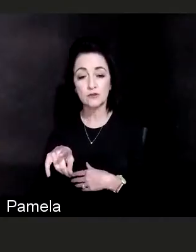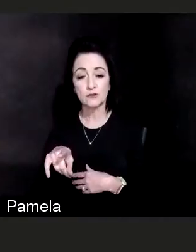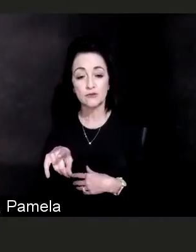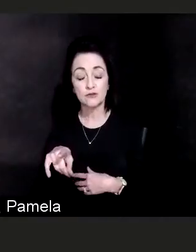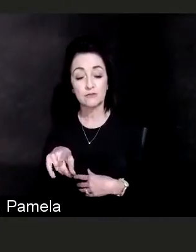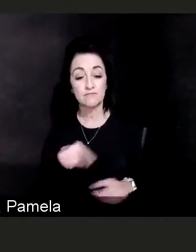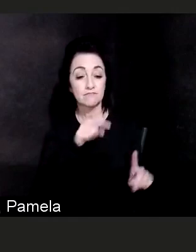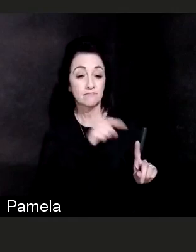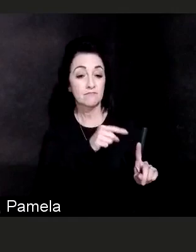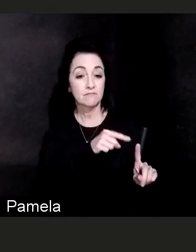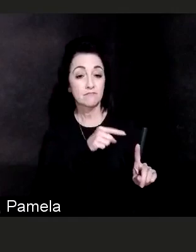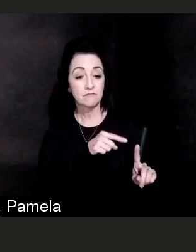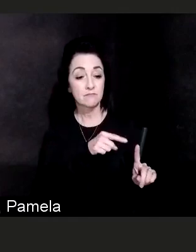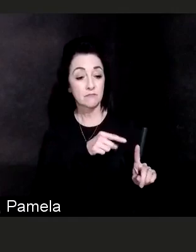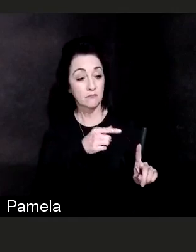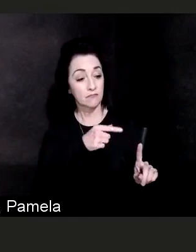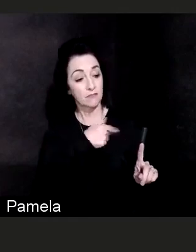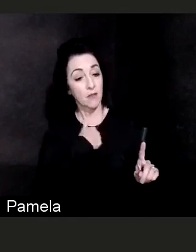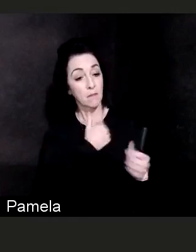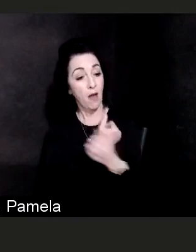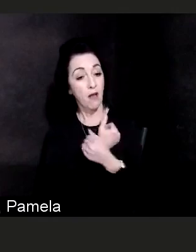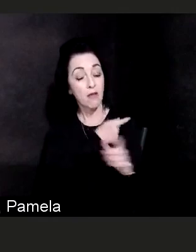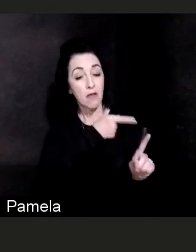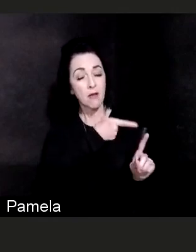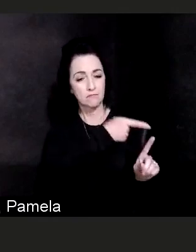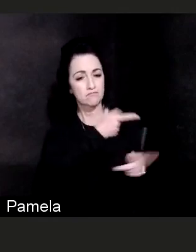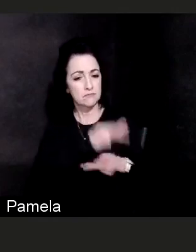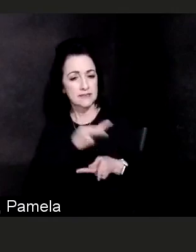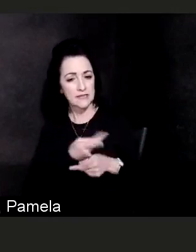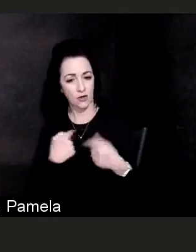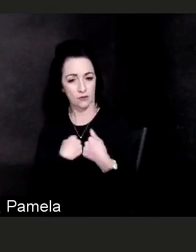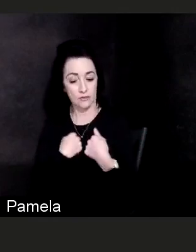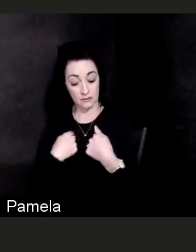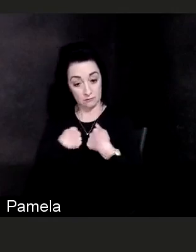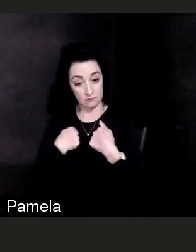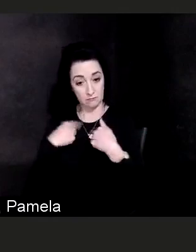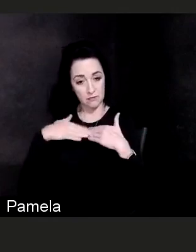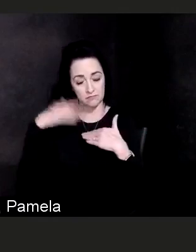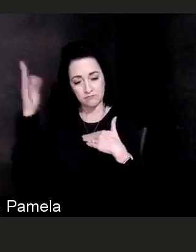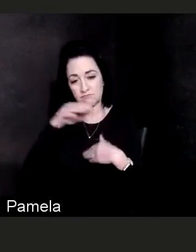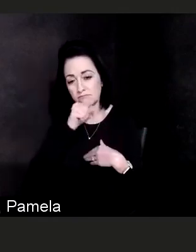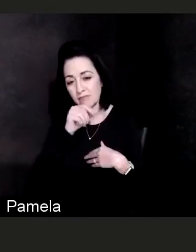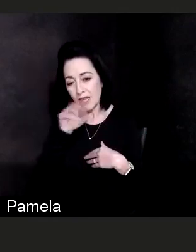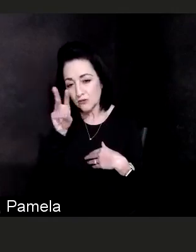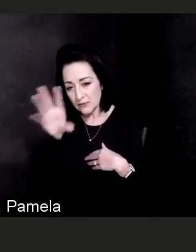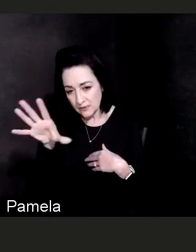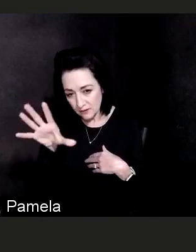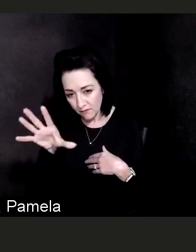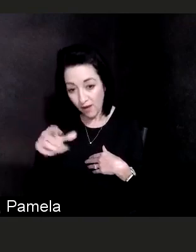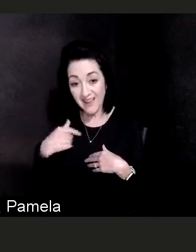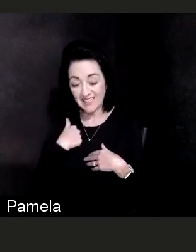I am in the over-65 group with health issues. Will my caregiver be able to get the vaccine